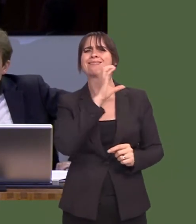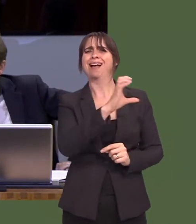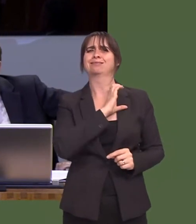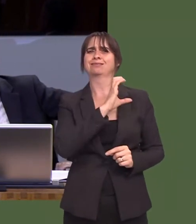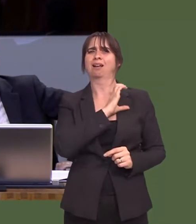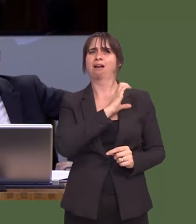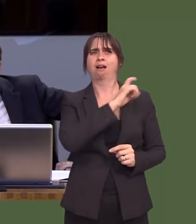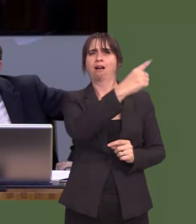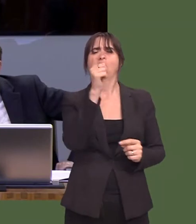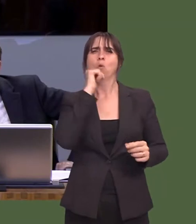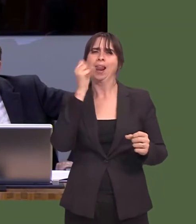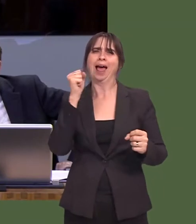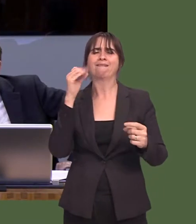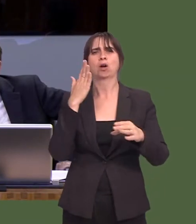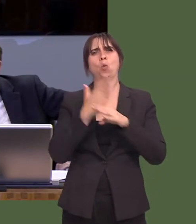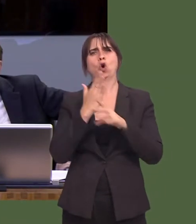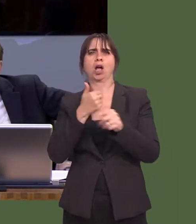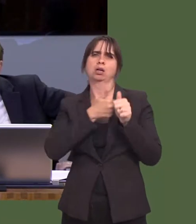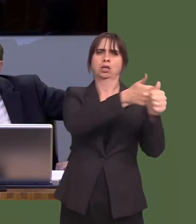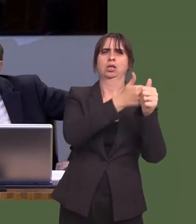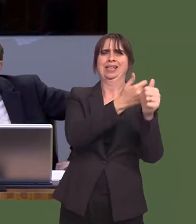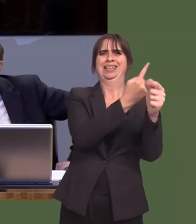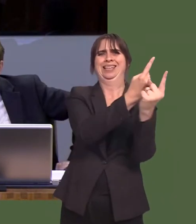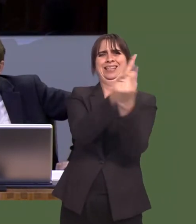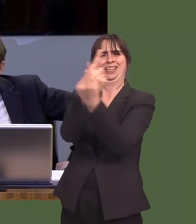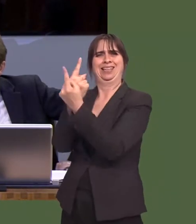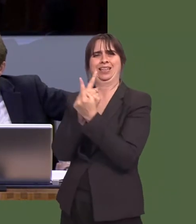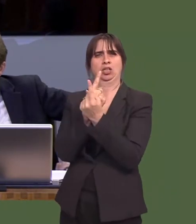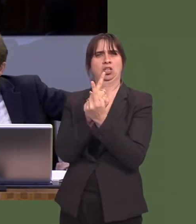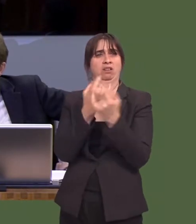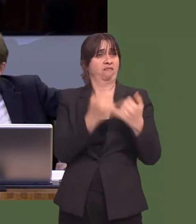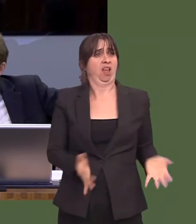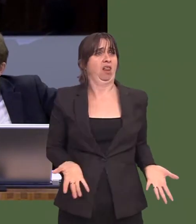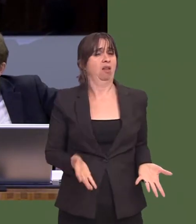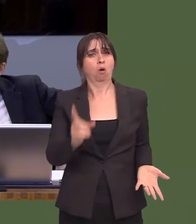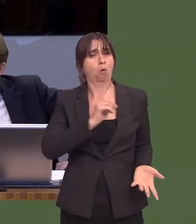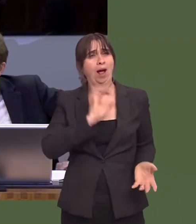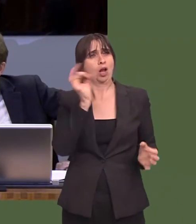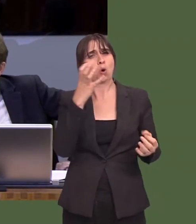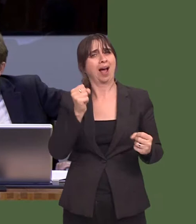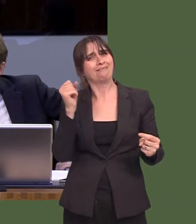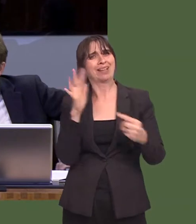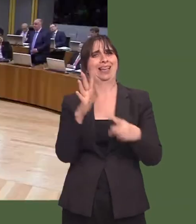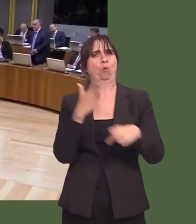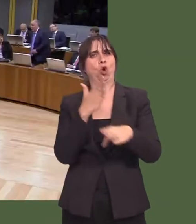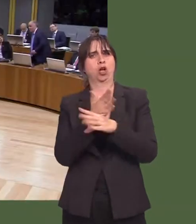Can you explain why, seven years on, so many cancer patients are not getting that key worker identified when they get the diagnosis in Wales?